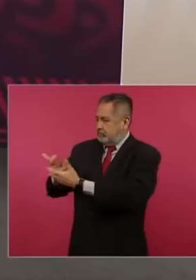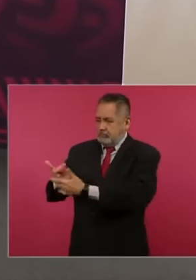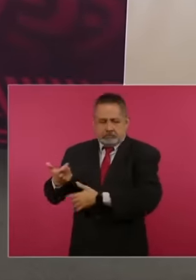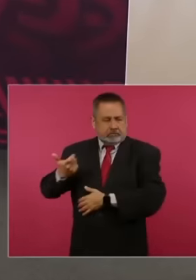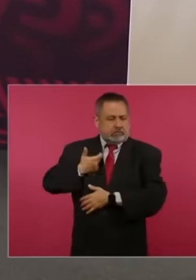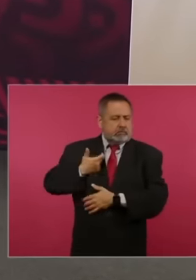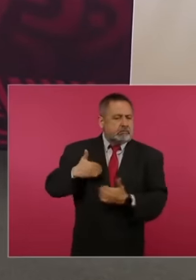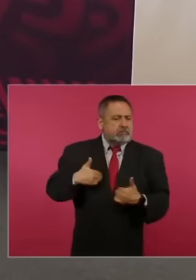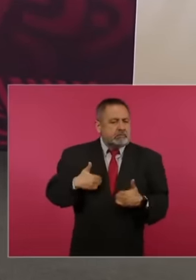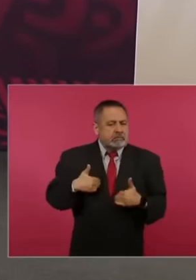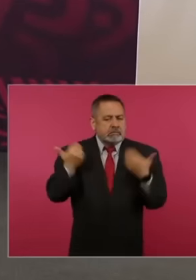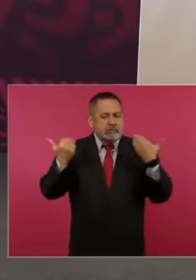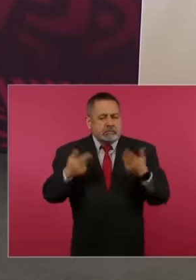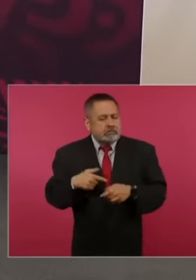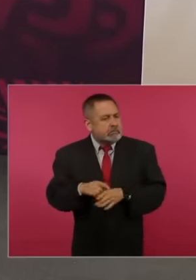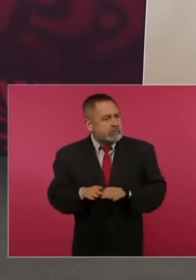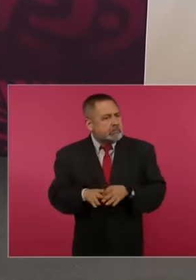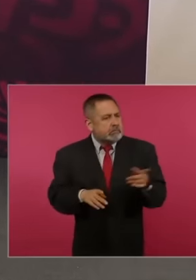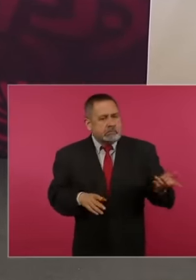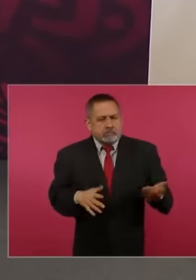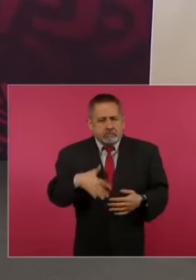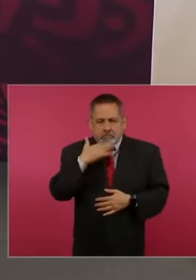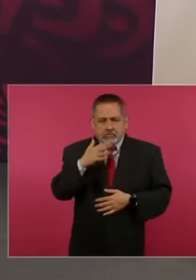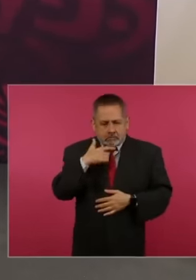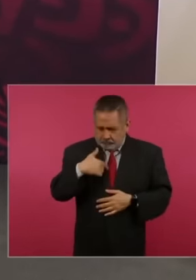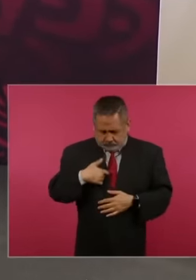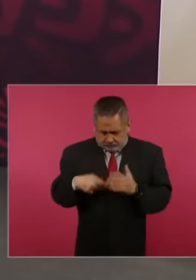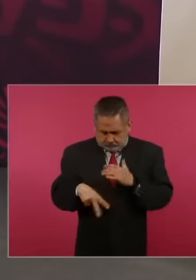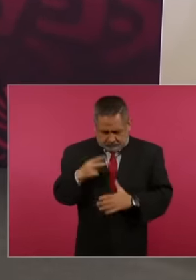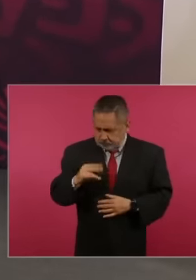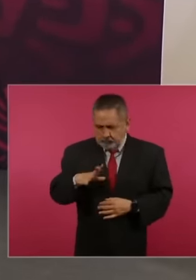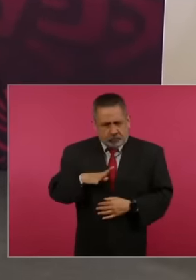gas